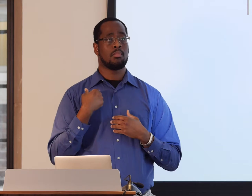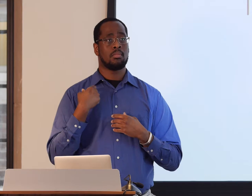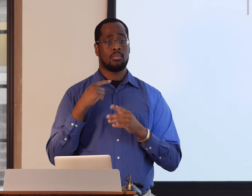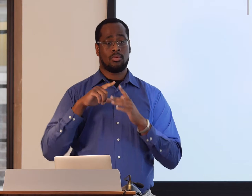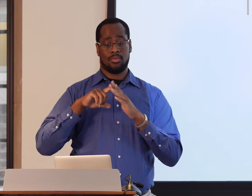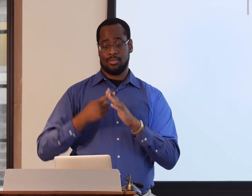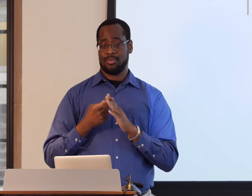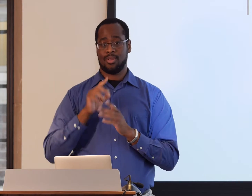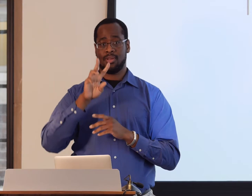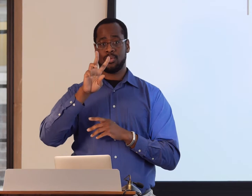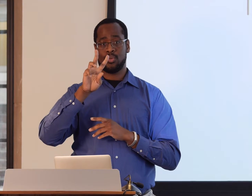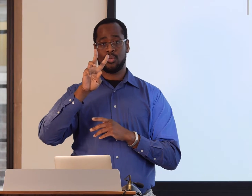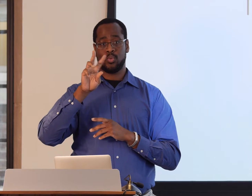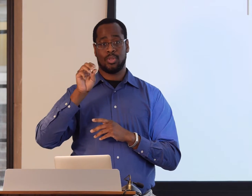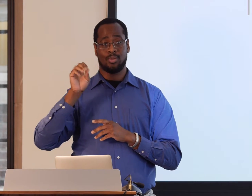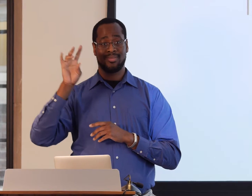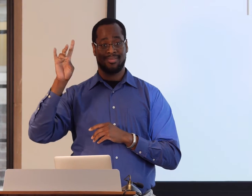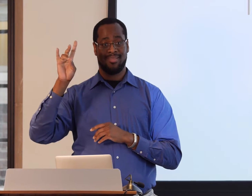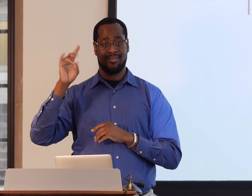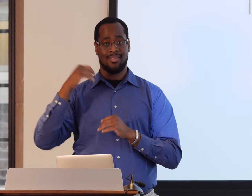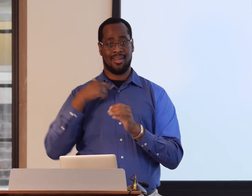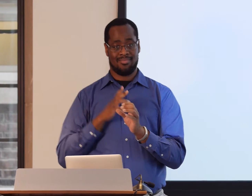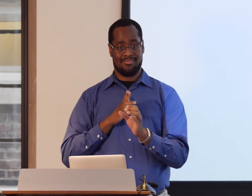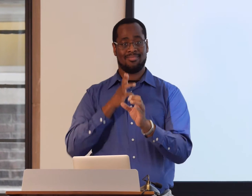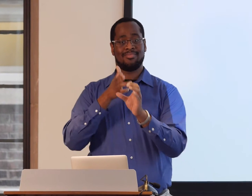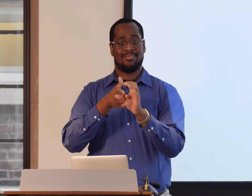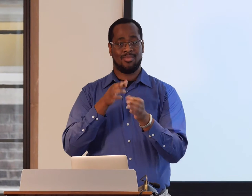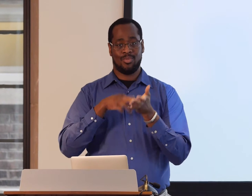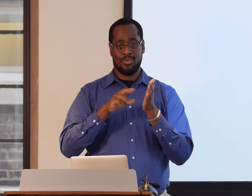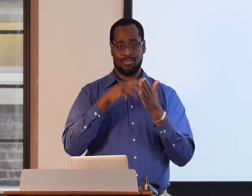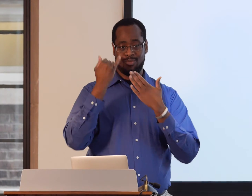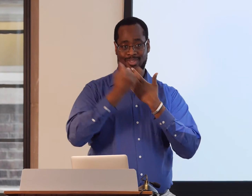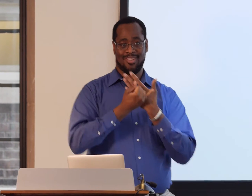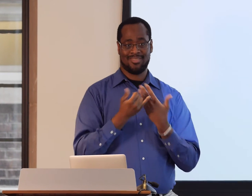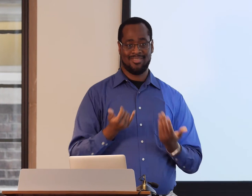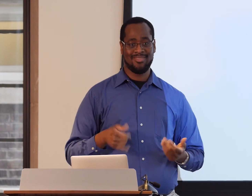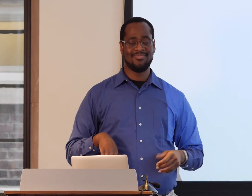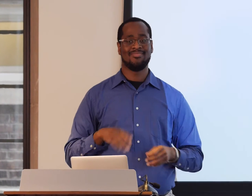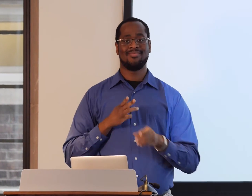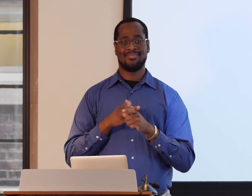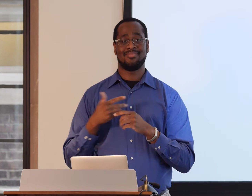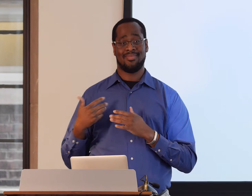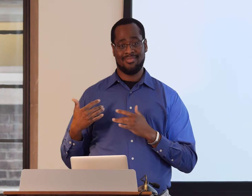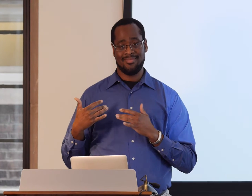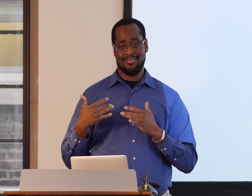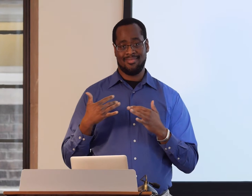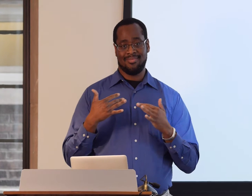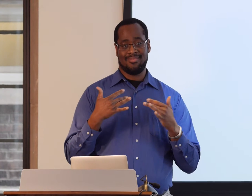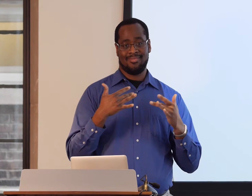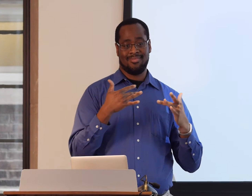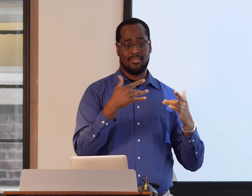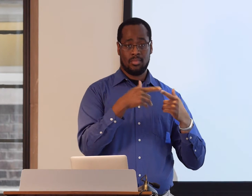to understand what my presentation is about. In 2007 I joined this research project